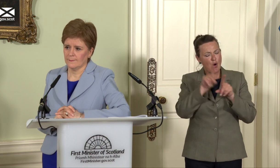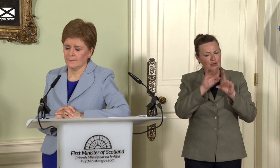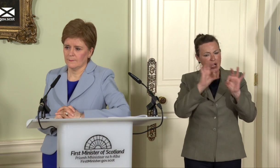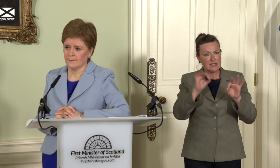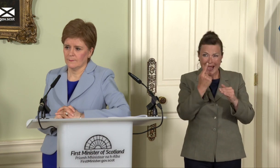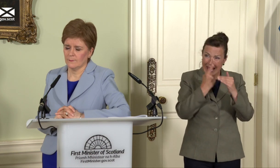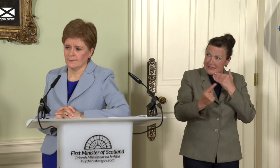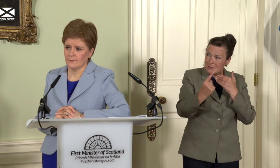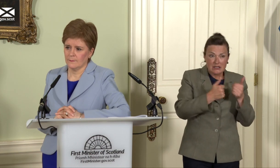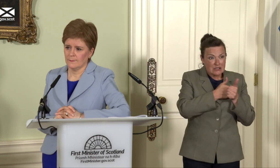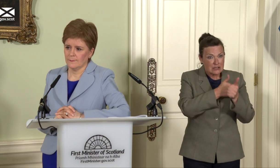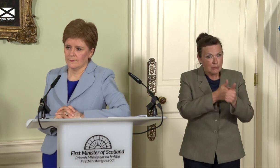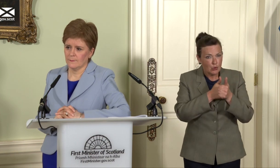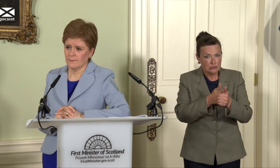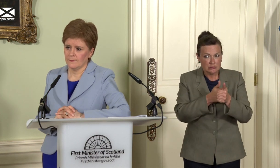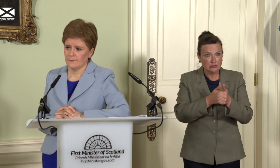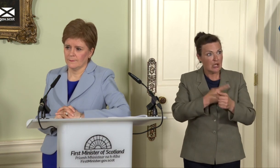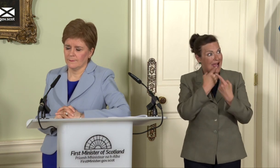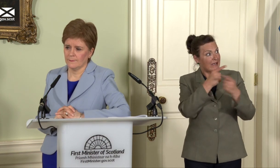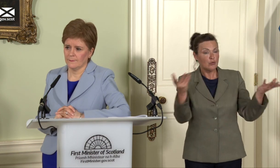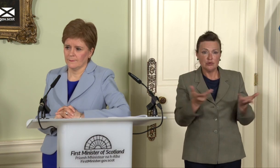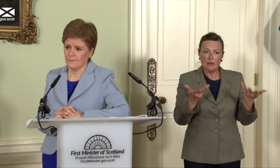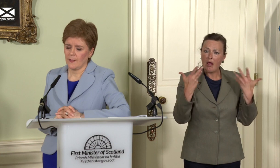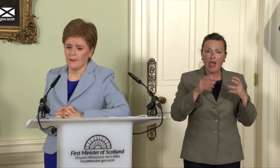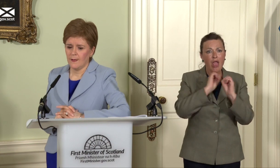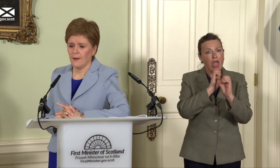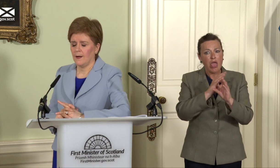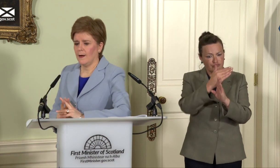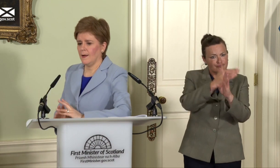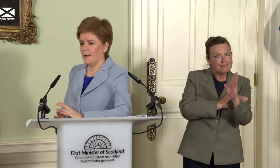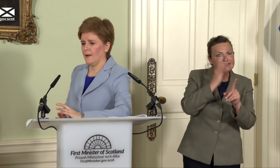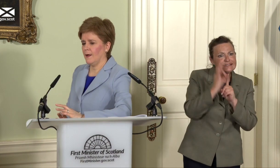them how you’re going to navigate your way through that iceberg dead ahead which is Boris Johnson?